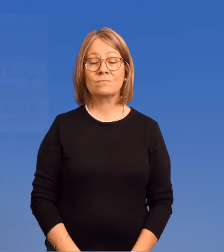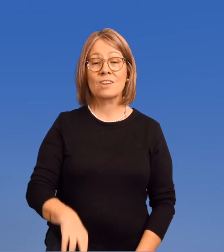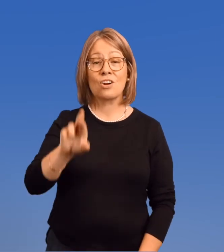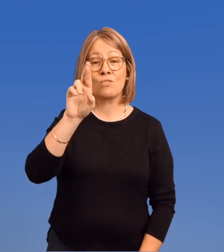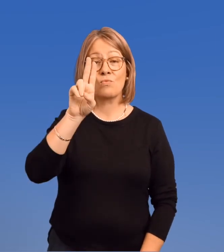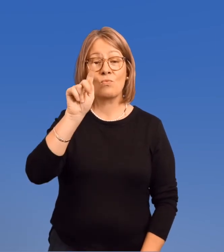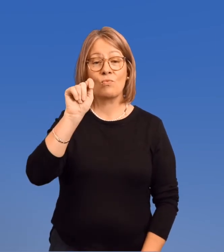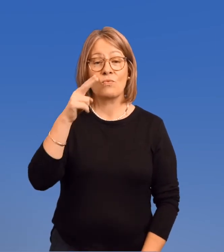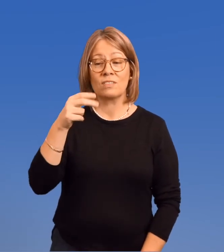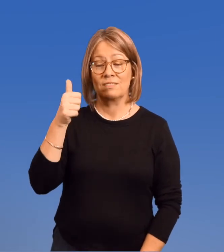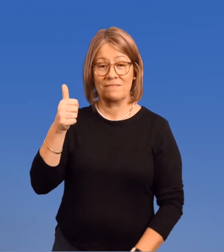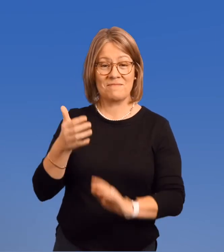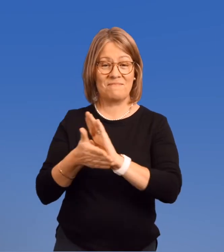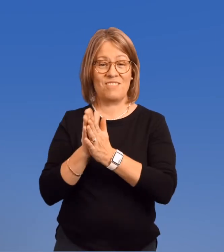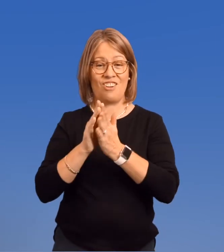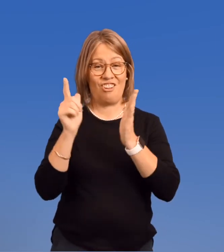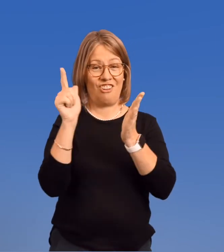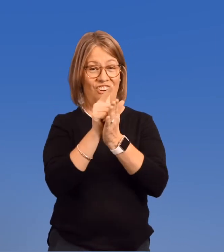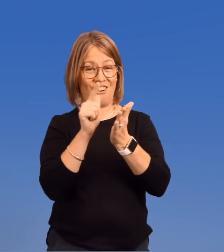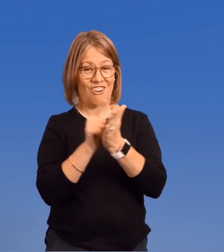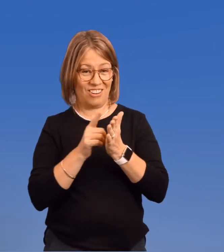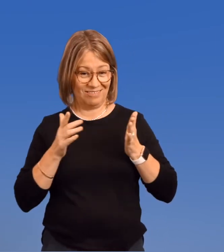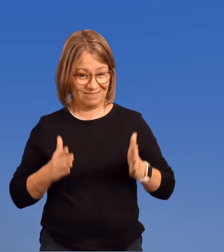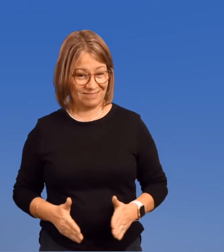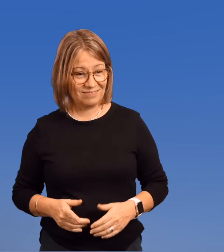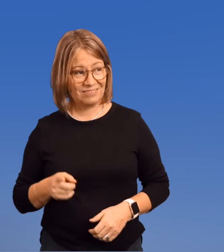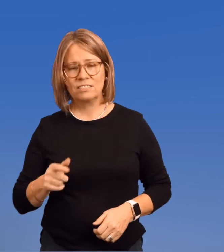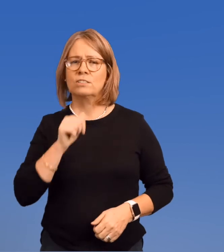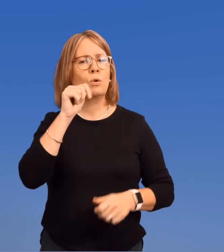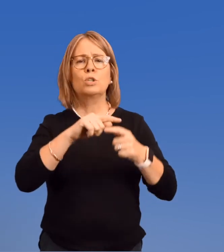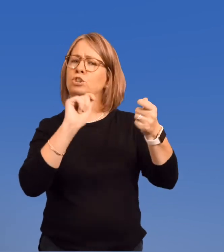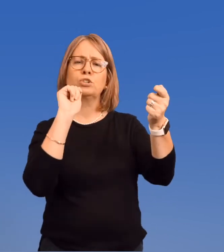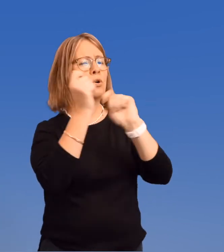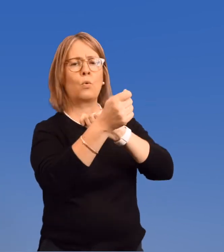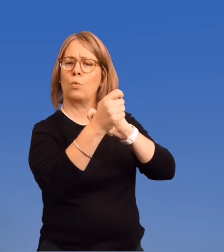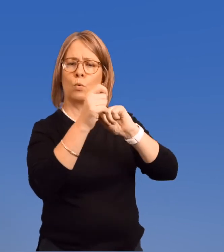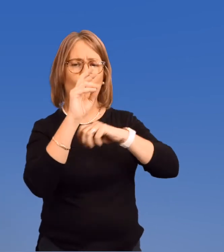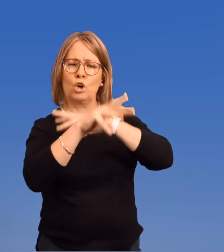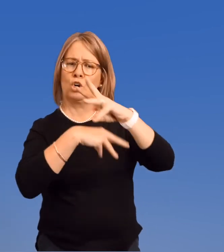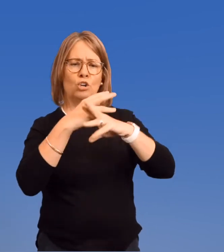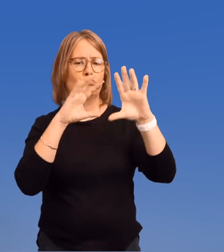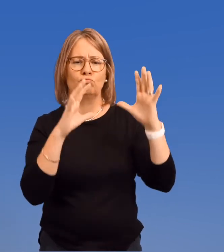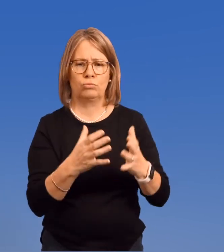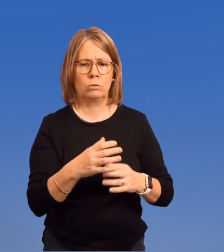Ruth had become a lawyer not to change the world.